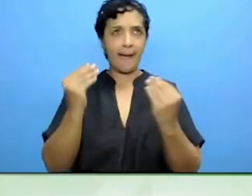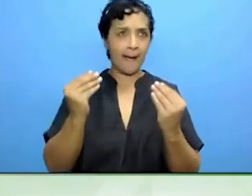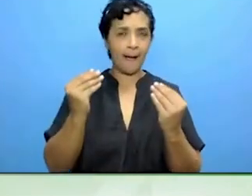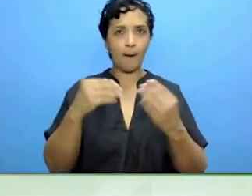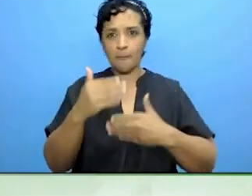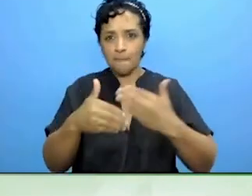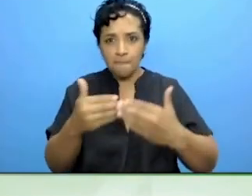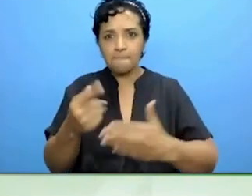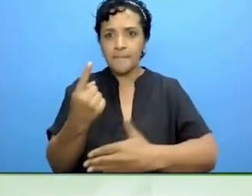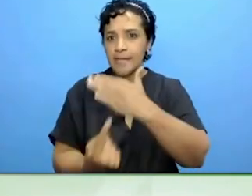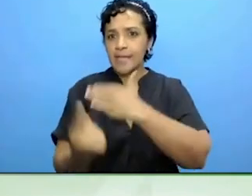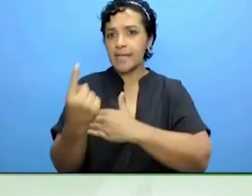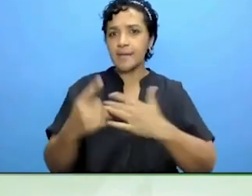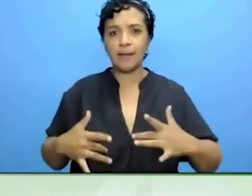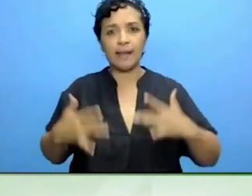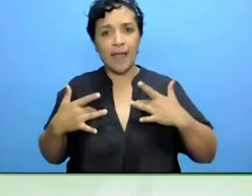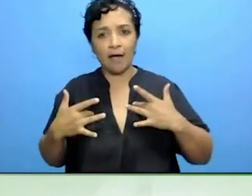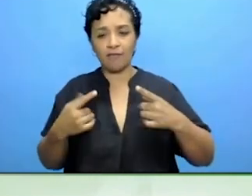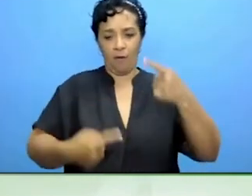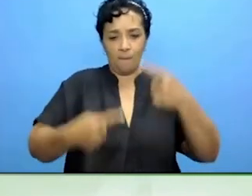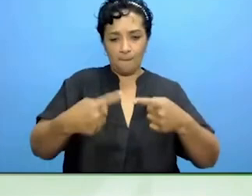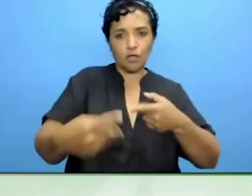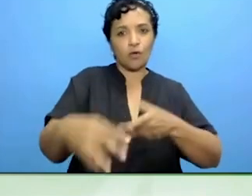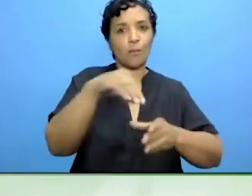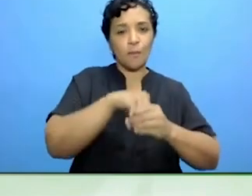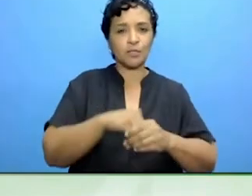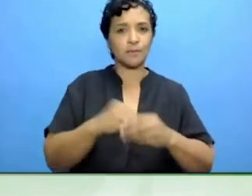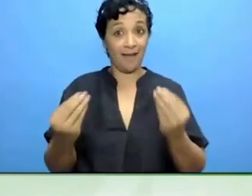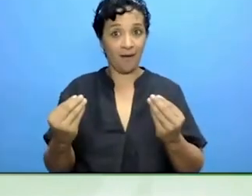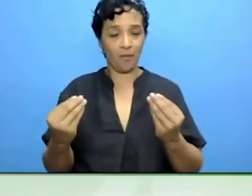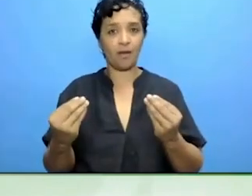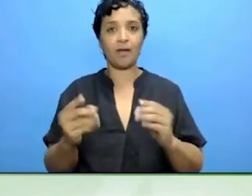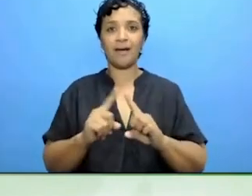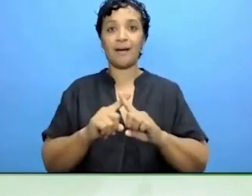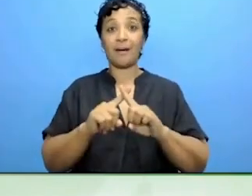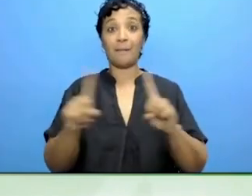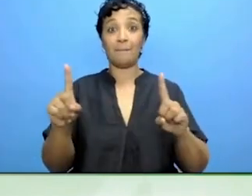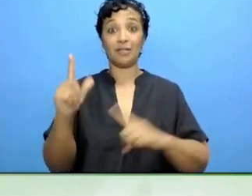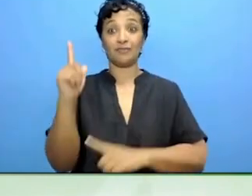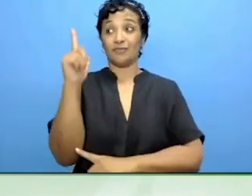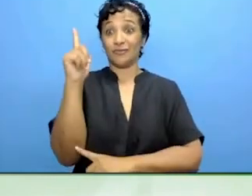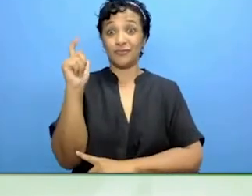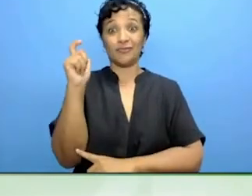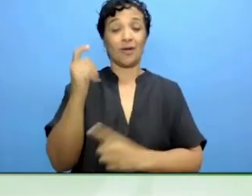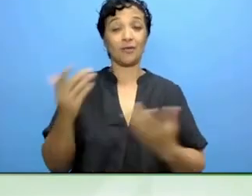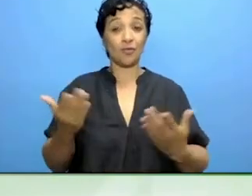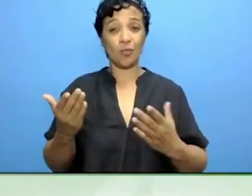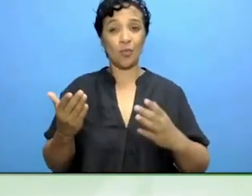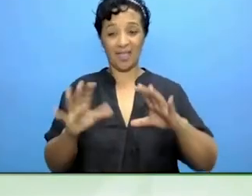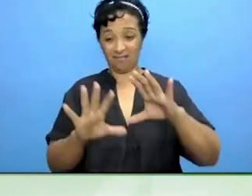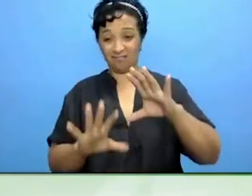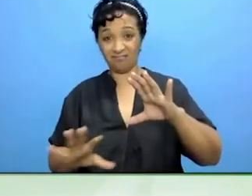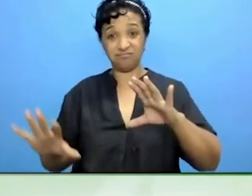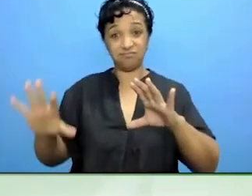participation but everything starts in young age. To become indifferent.